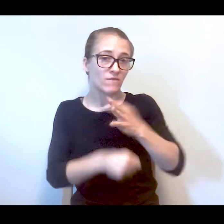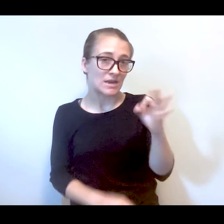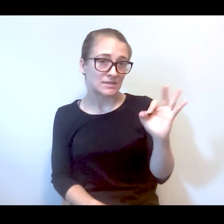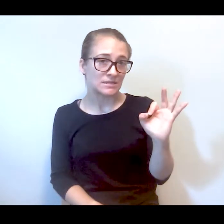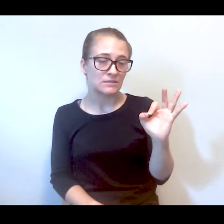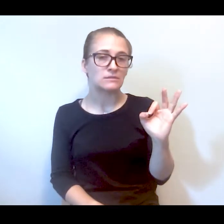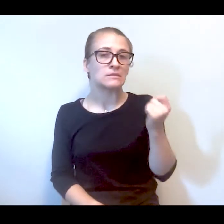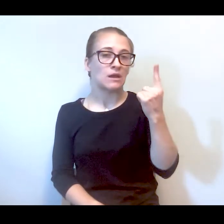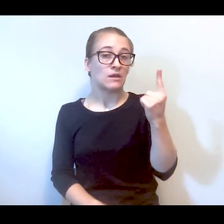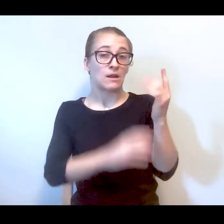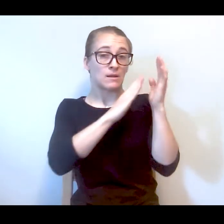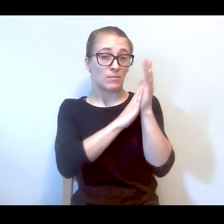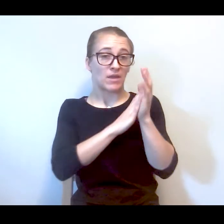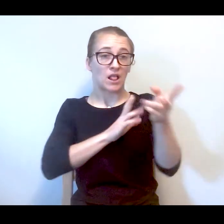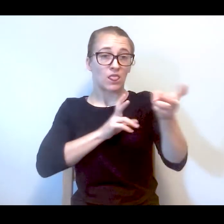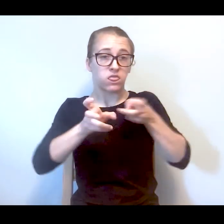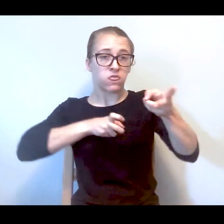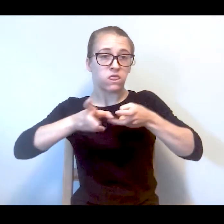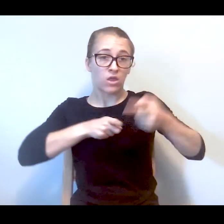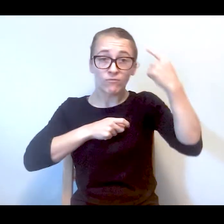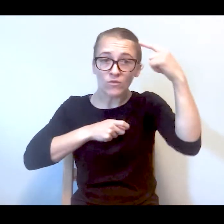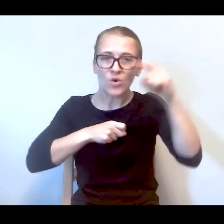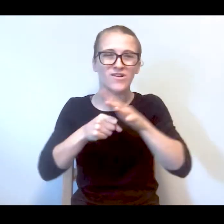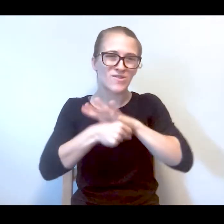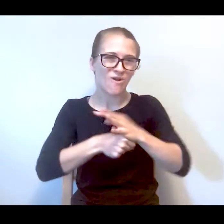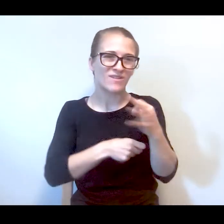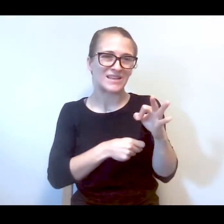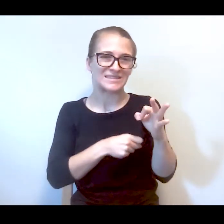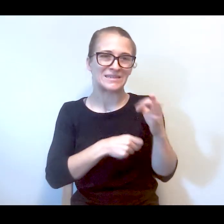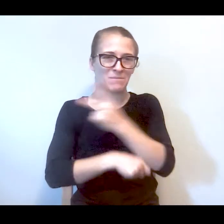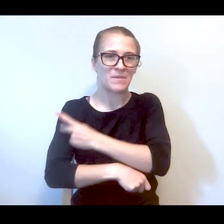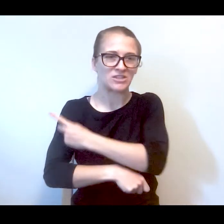those beds were removed for the COVID patients. But